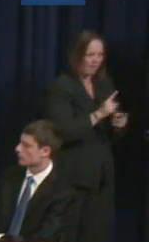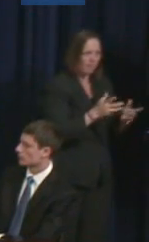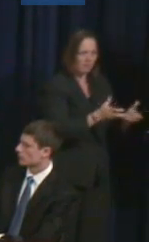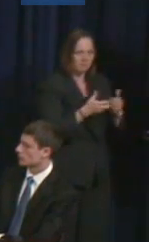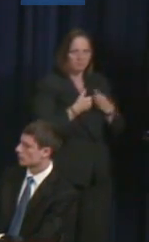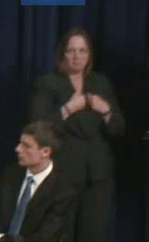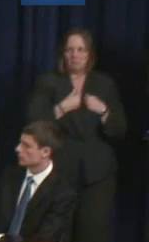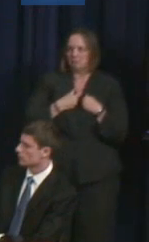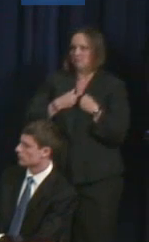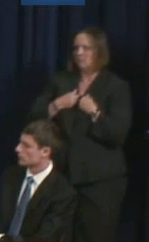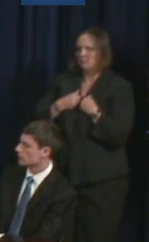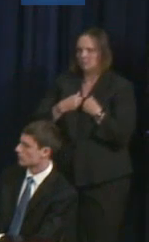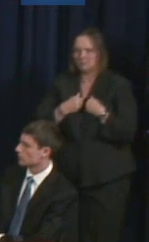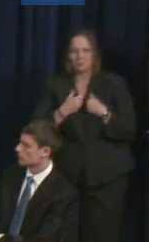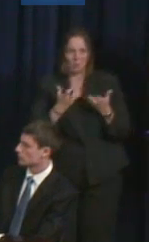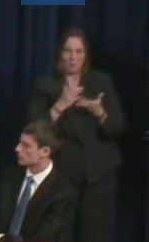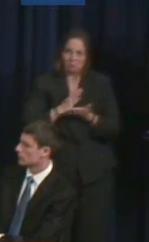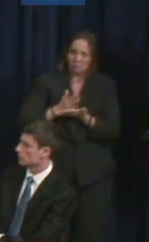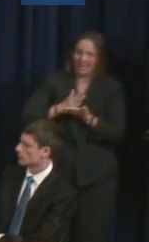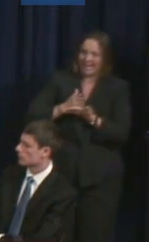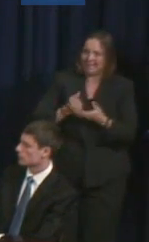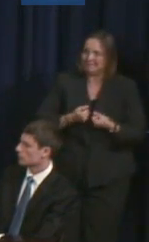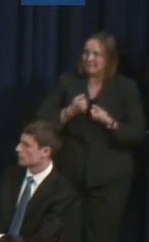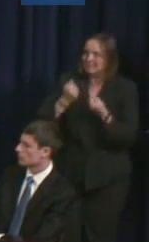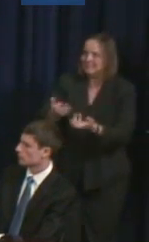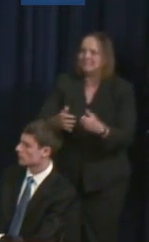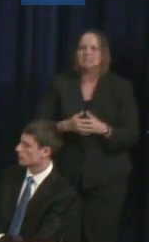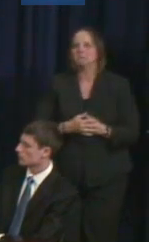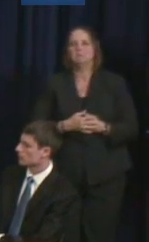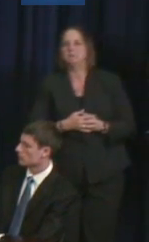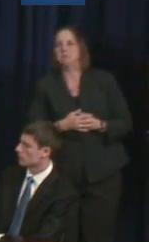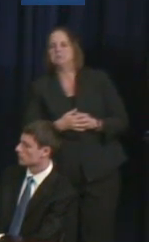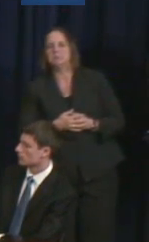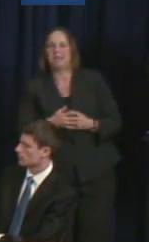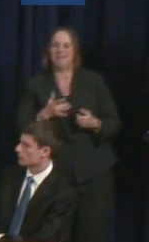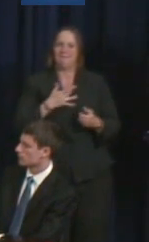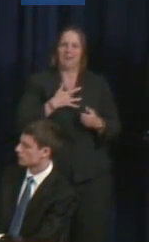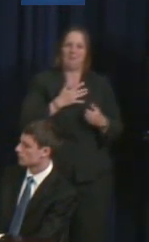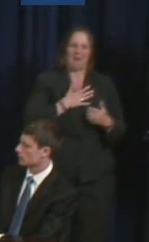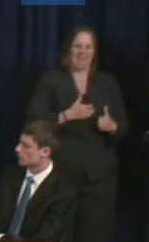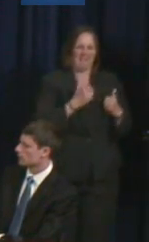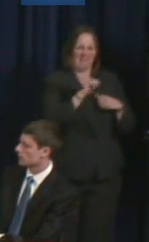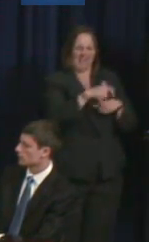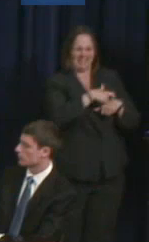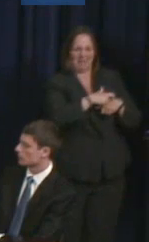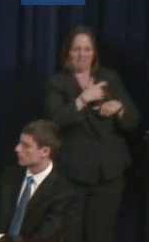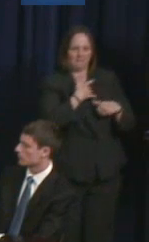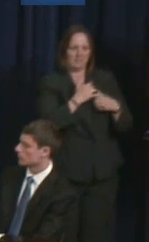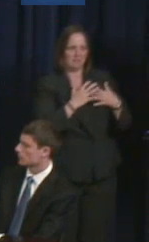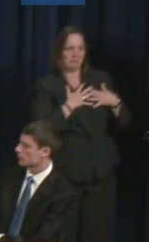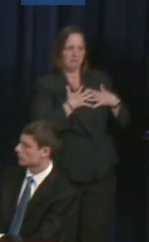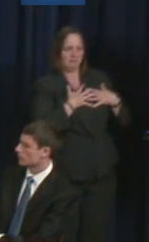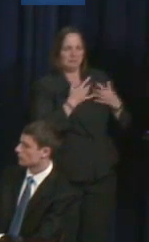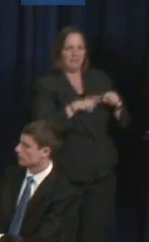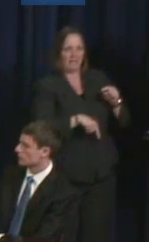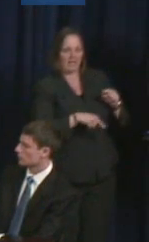And there was certain things we were going through in our life, and I just really felt like this is -- we can't be the only ones.